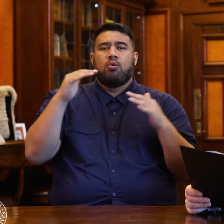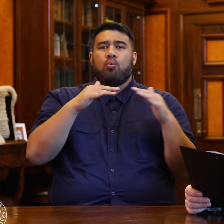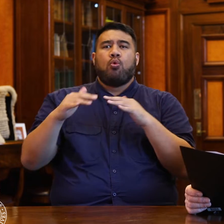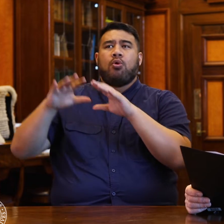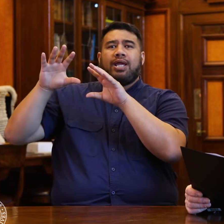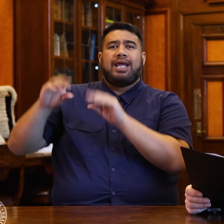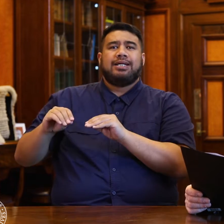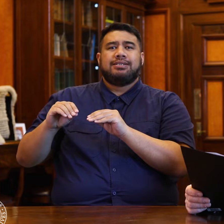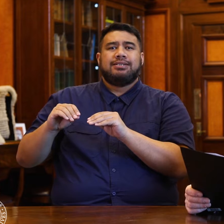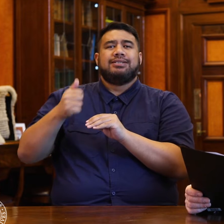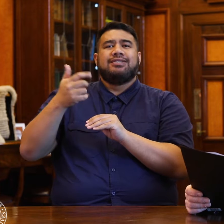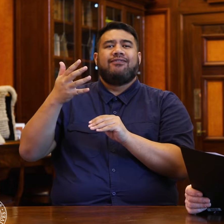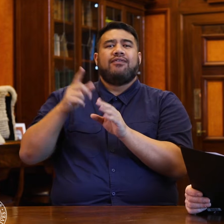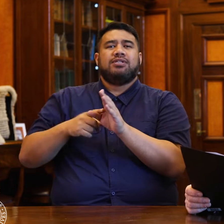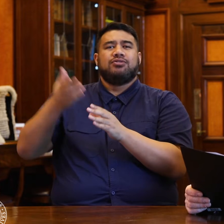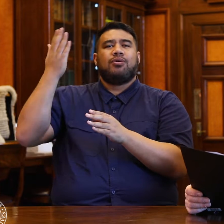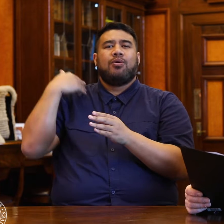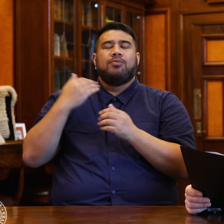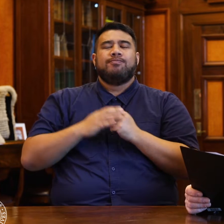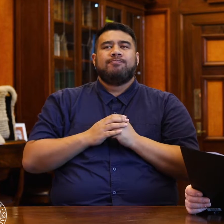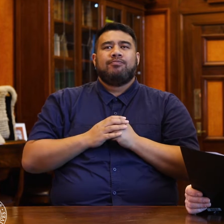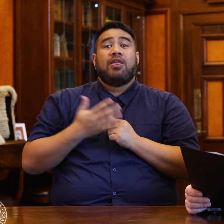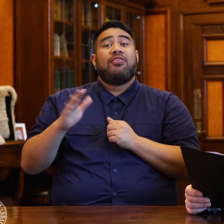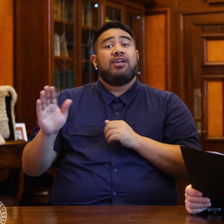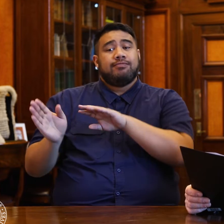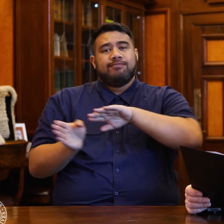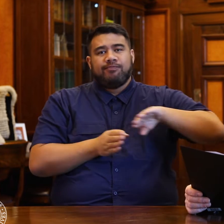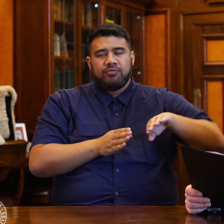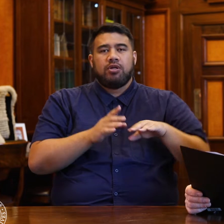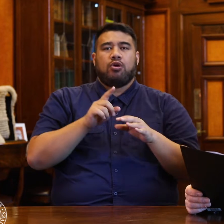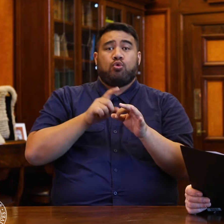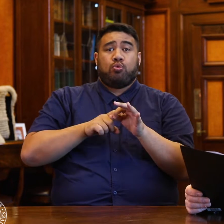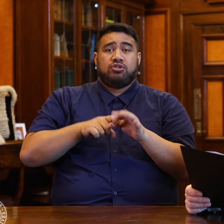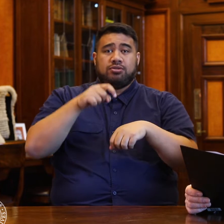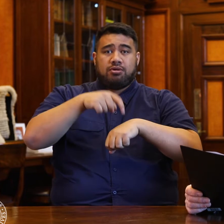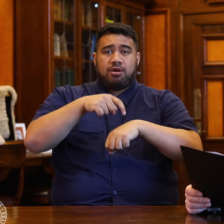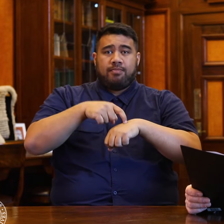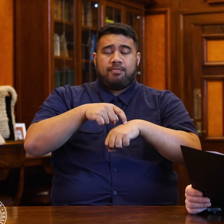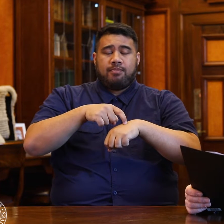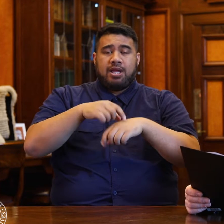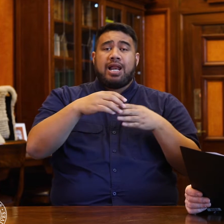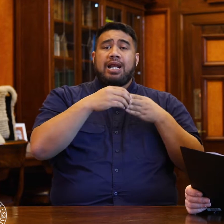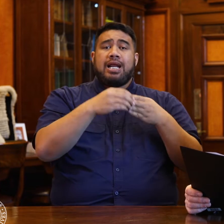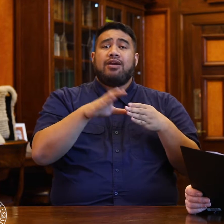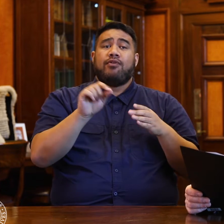In question time today we don't have the Leader of the Opposition, so Paula Bennett will ask